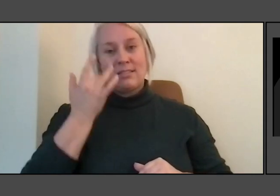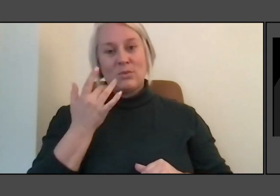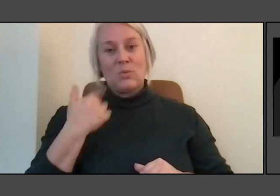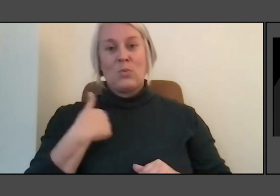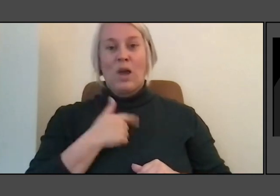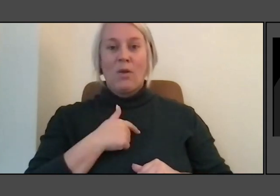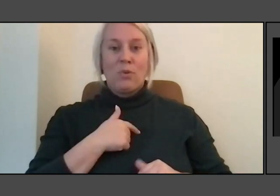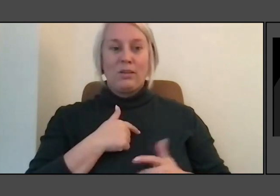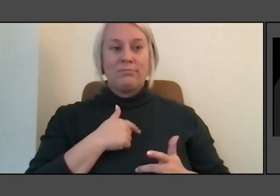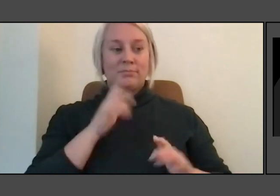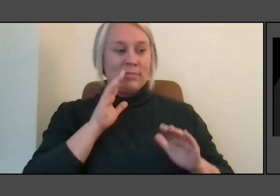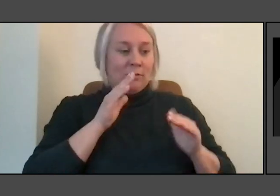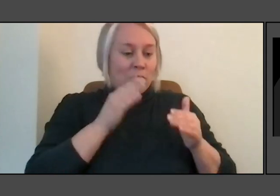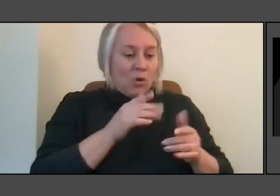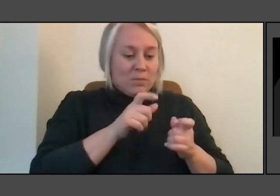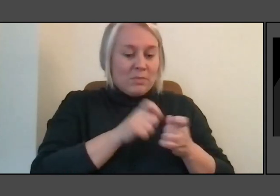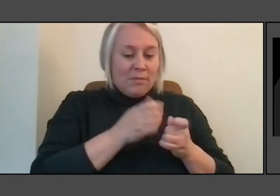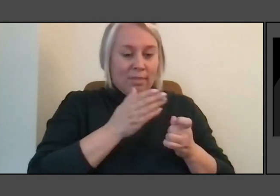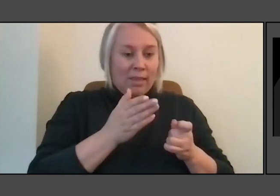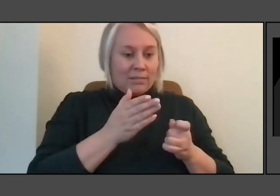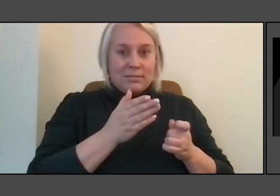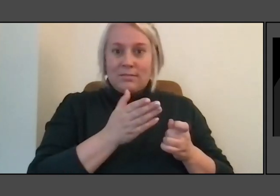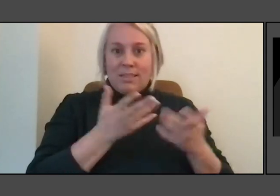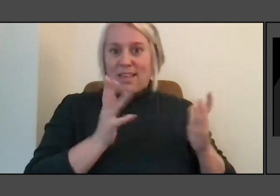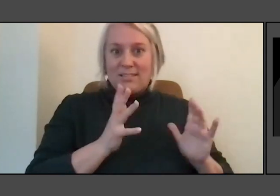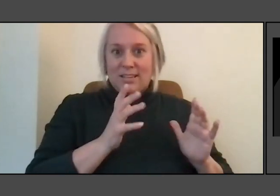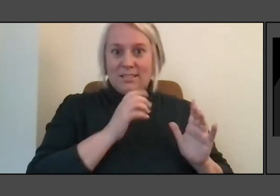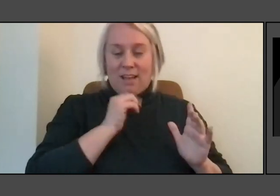and this is something that we all have to participate in